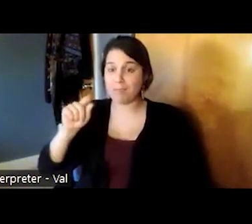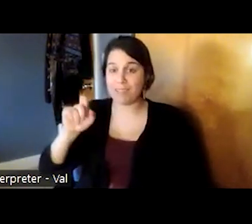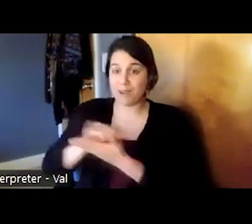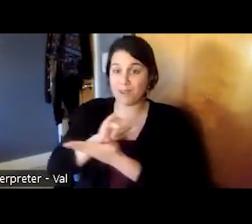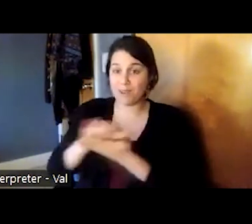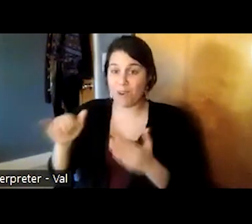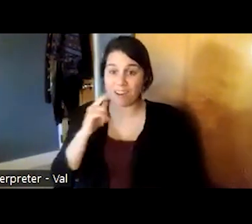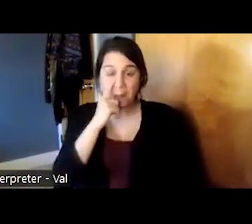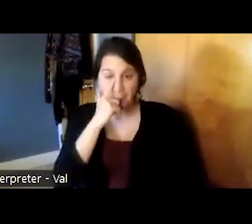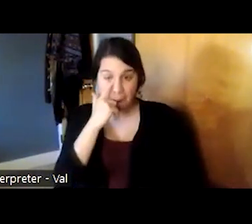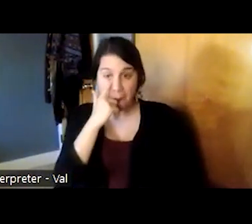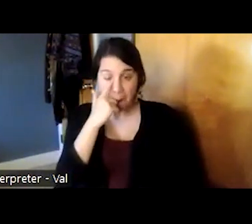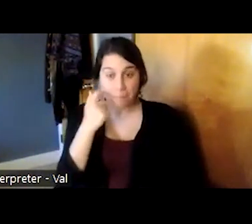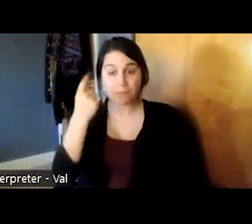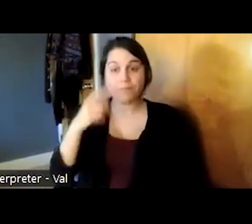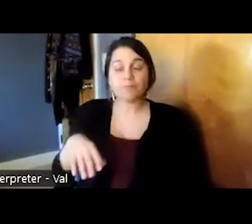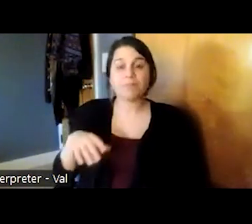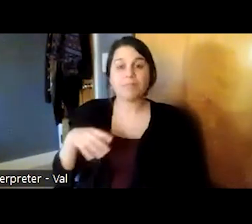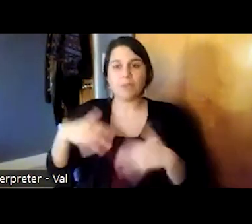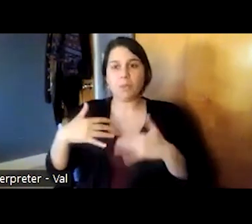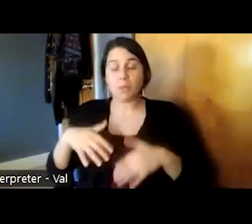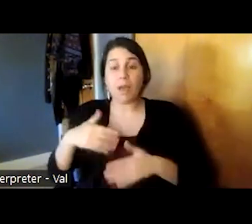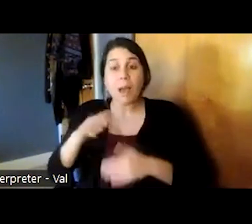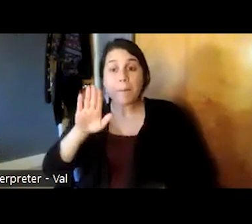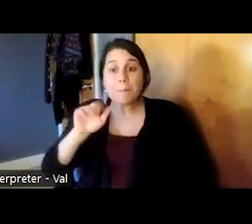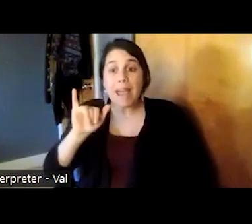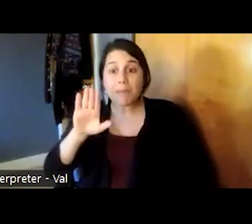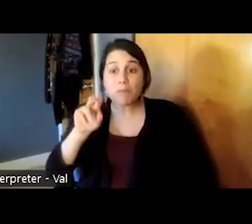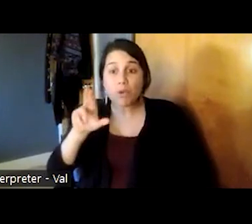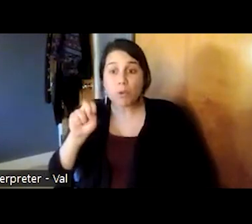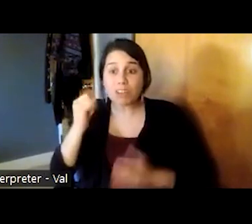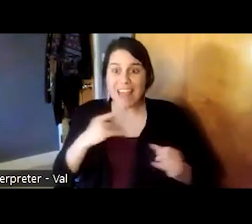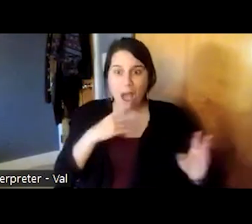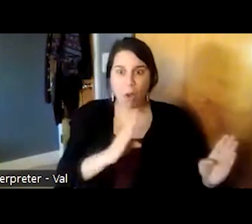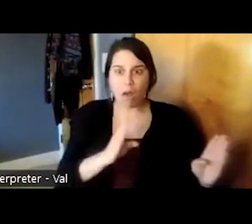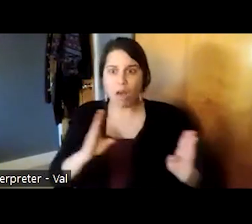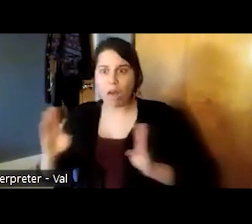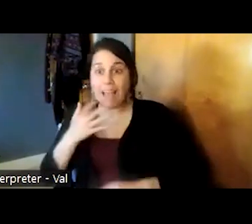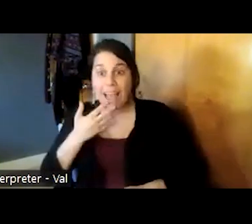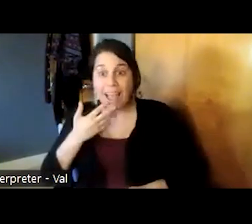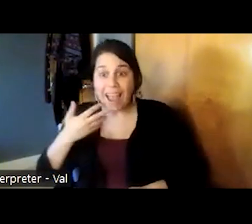silver tsunami of aging baby boomers approached how were we to care for this quickly expanding